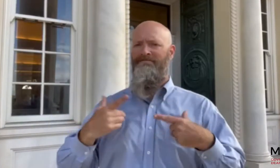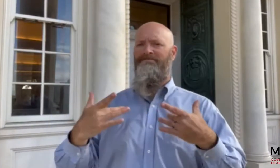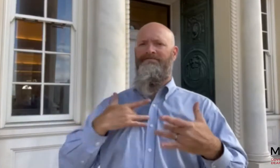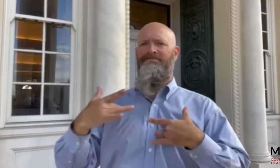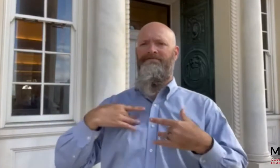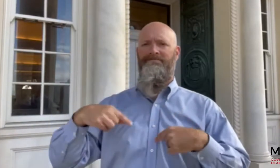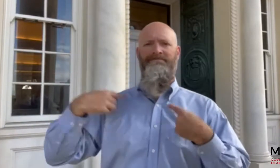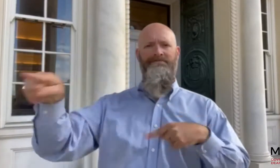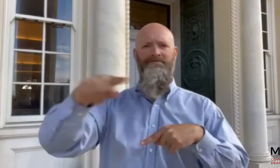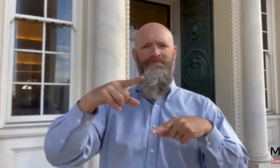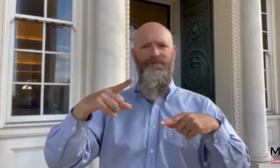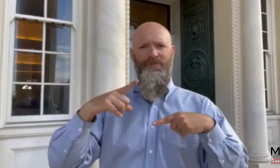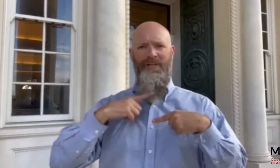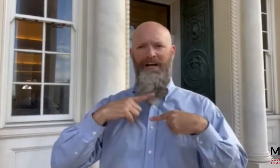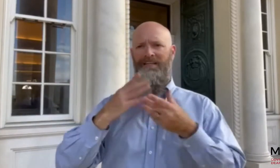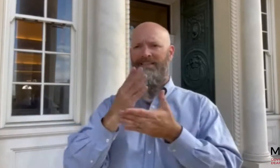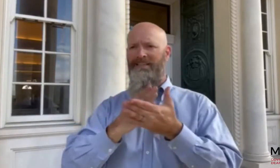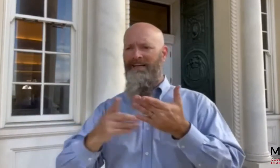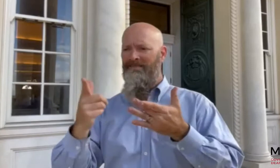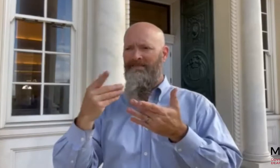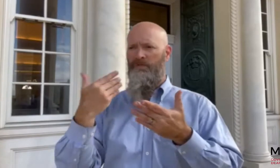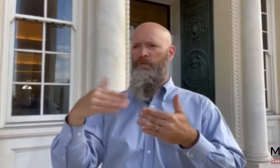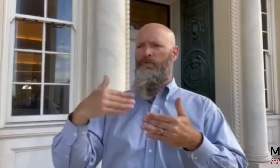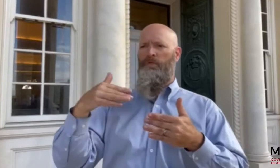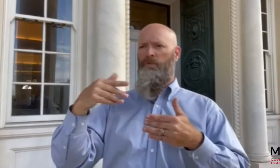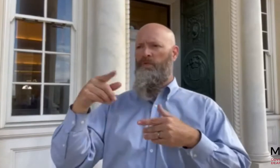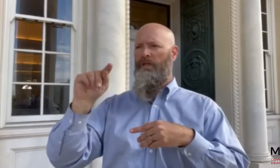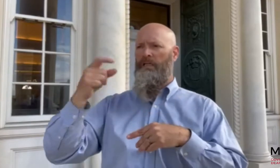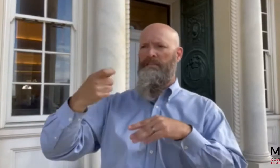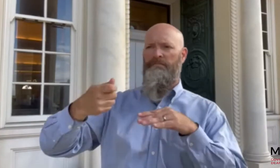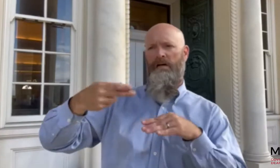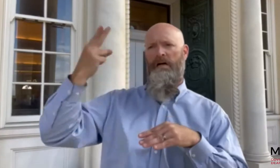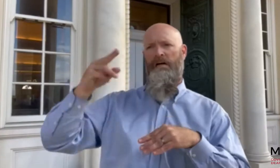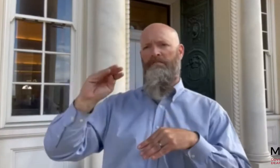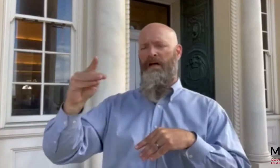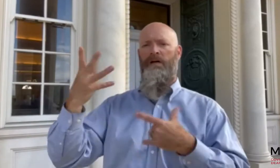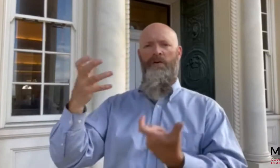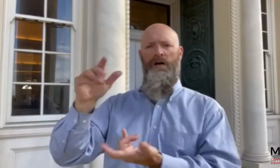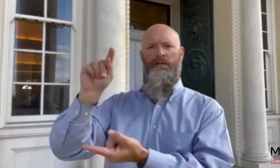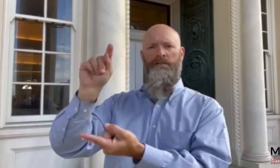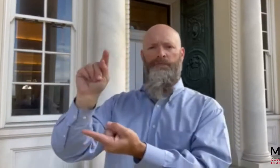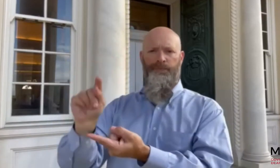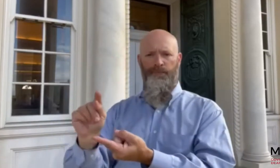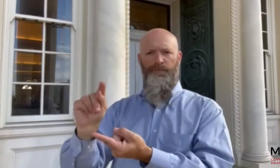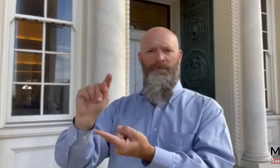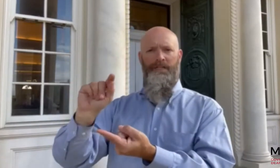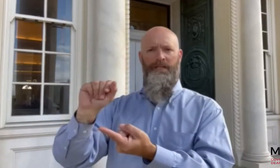Retirees living in Maryland were concerned about high tax costs and want to see the costs reduced